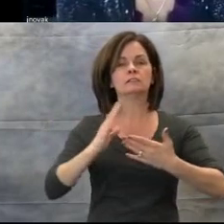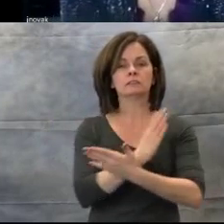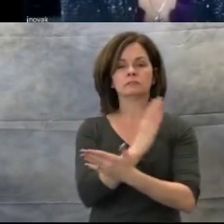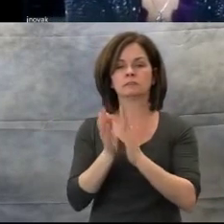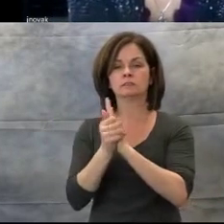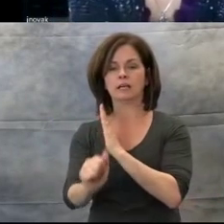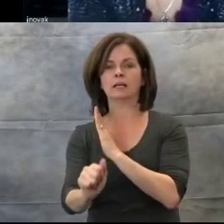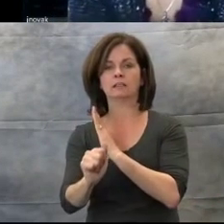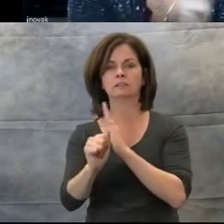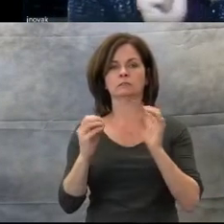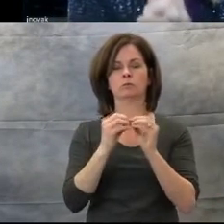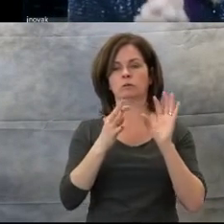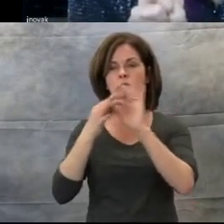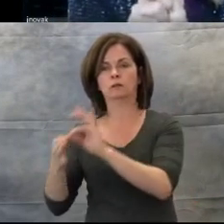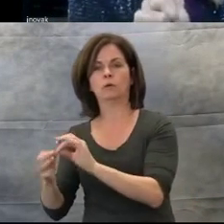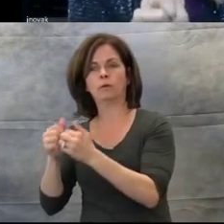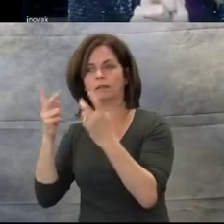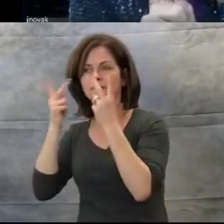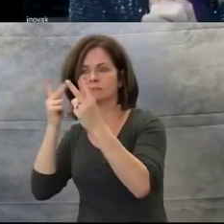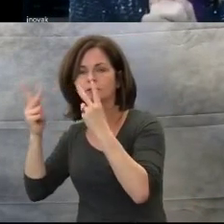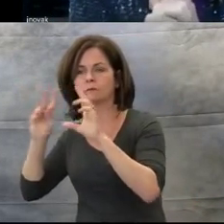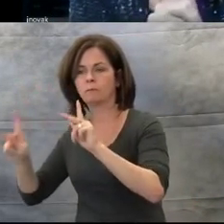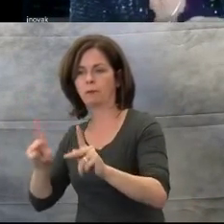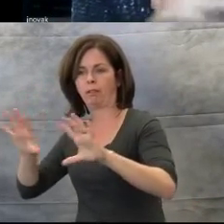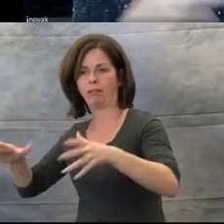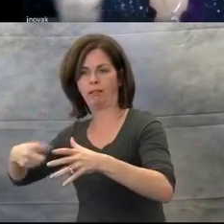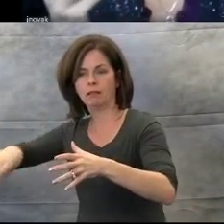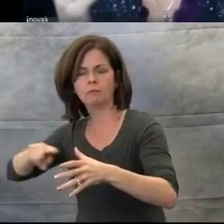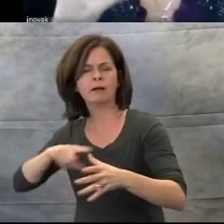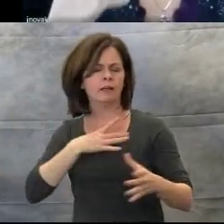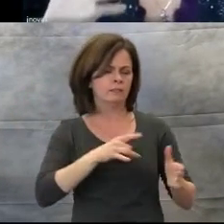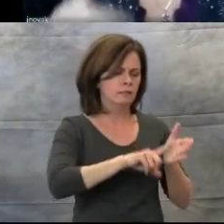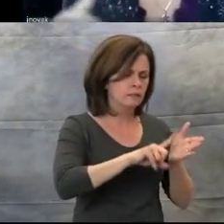read studies that link certain vision diagnoses to higher